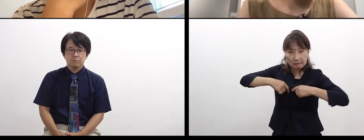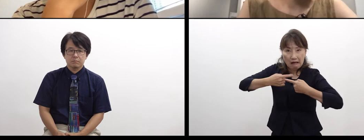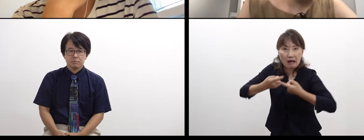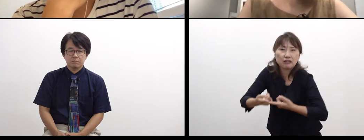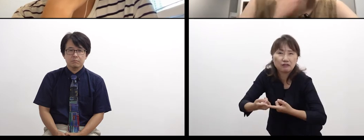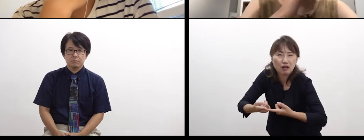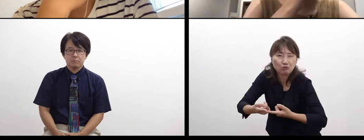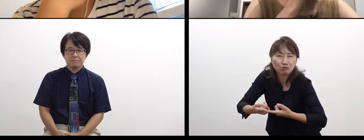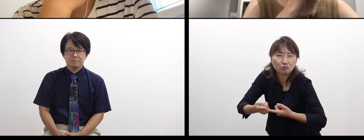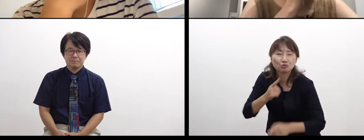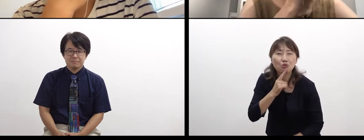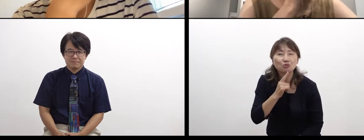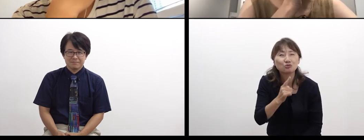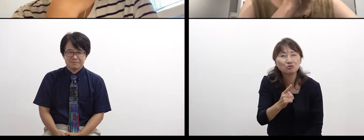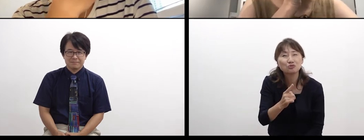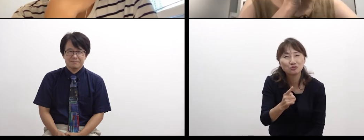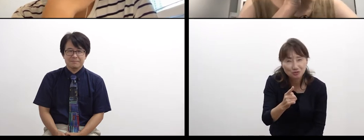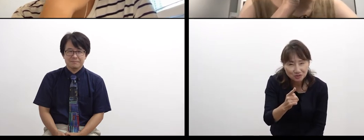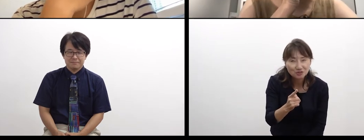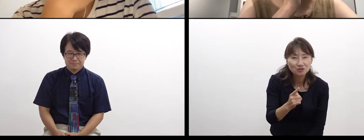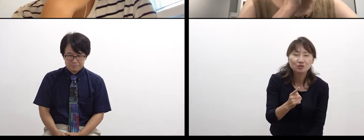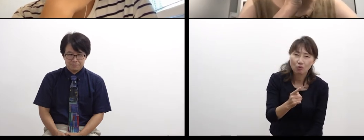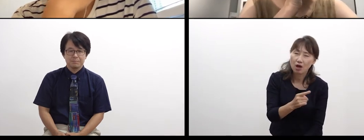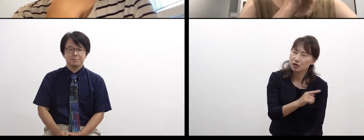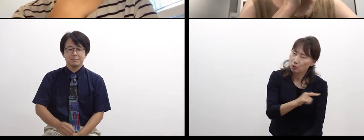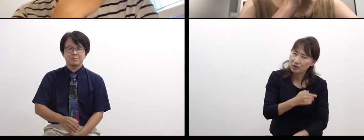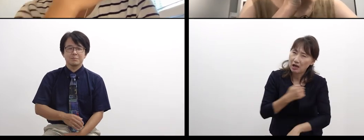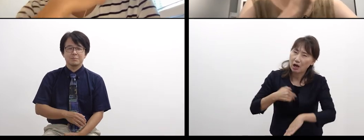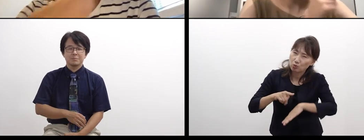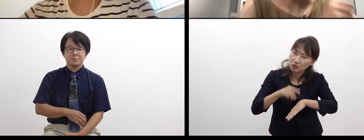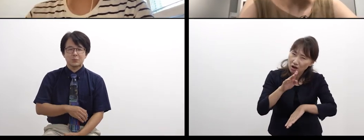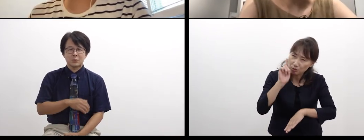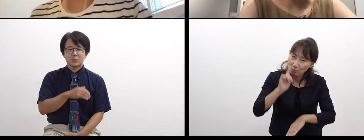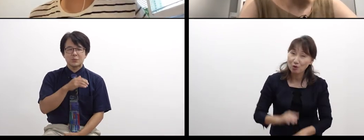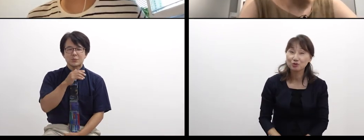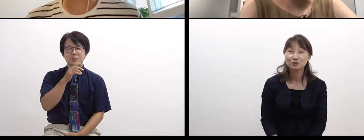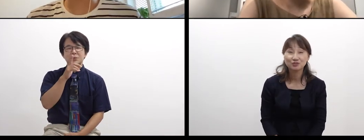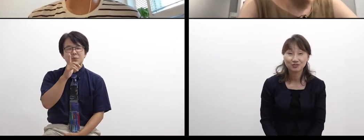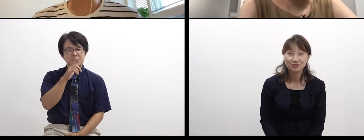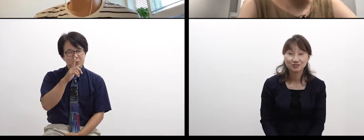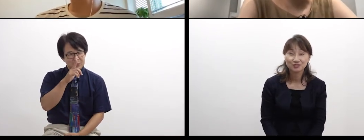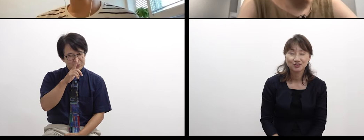It’s a very abstract talk, though. OGAWA: Ummm, yes, I understand that.